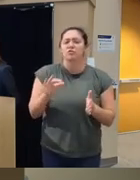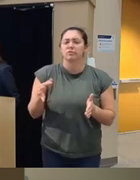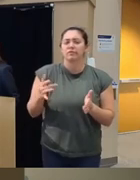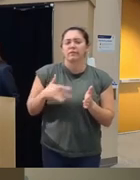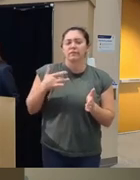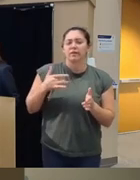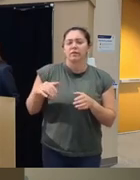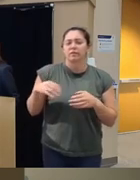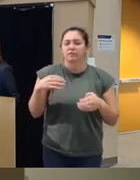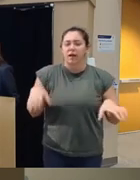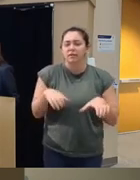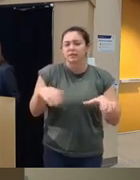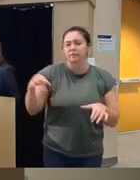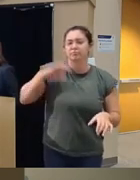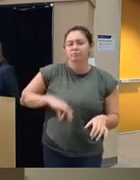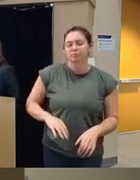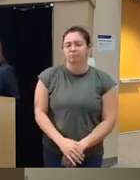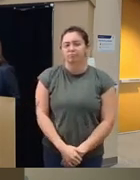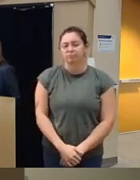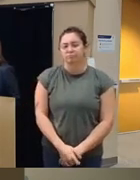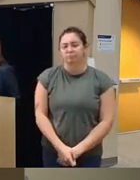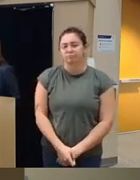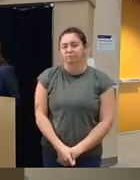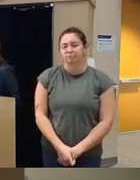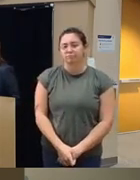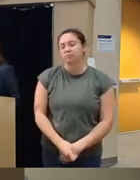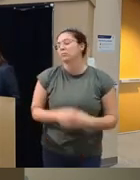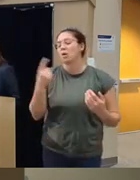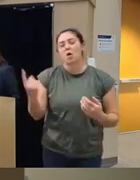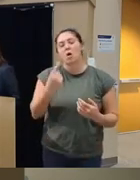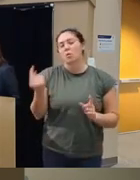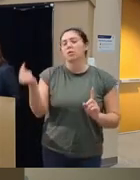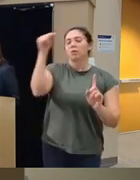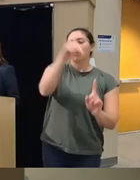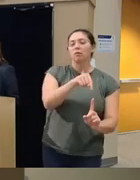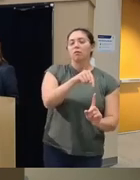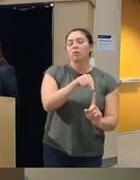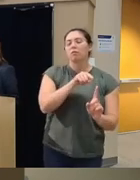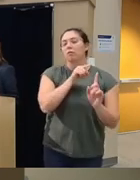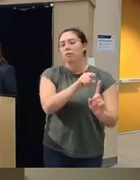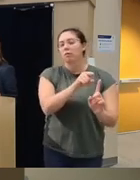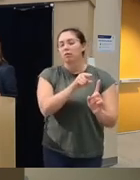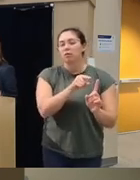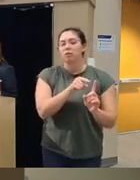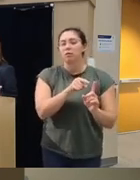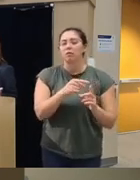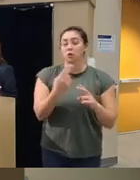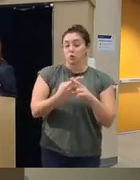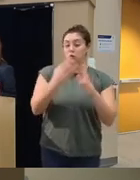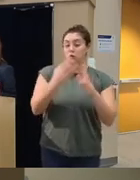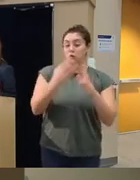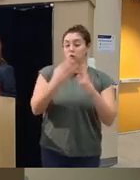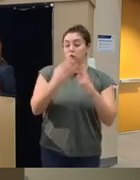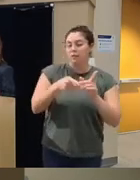this session and we always want to look back with the when I say uh user I mean our customer to see